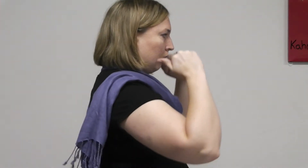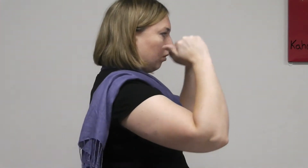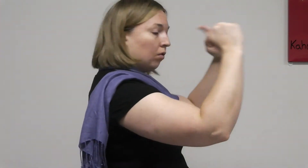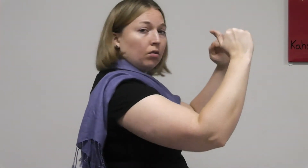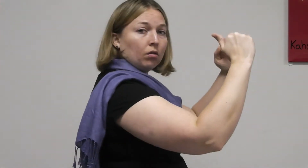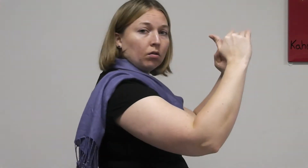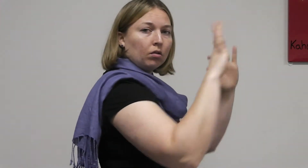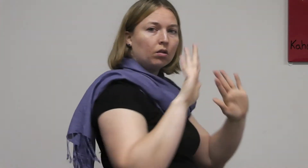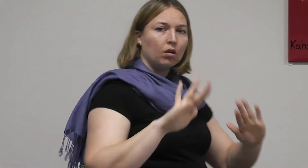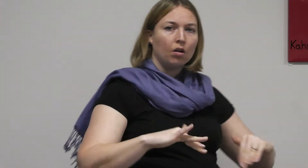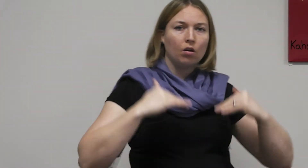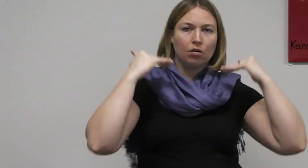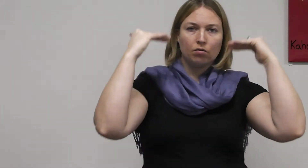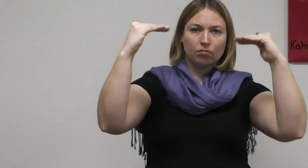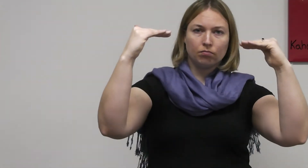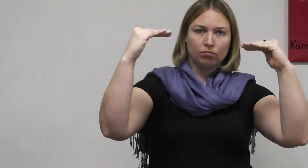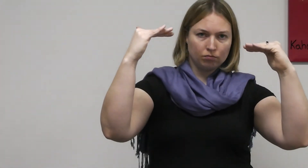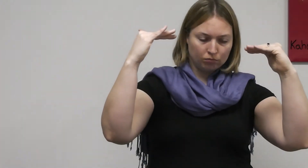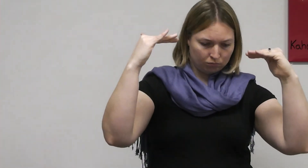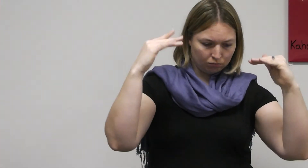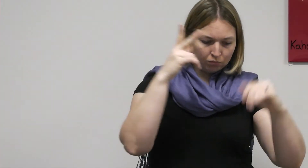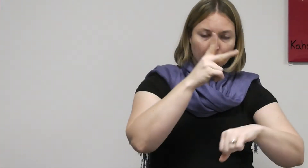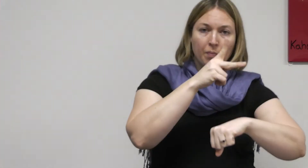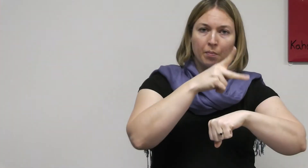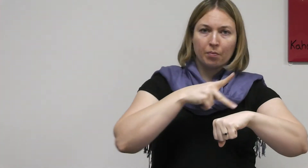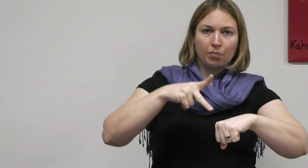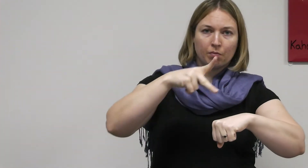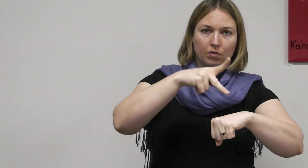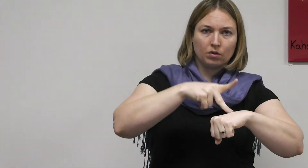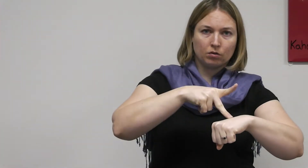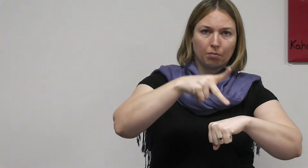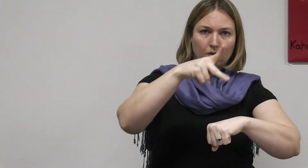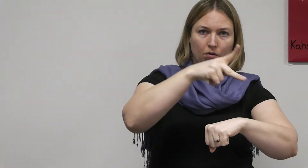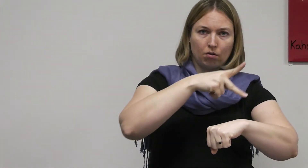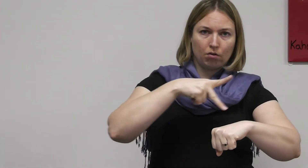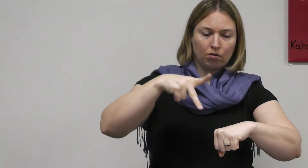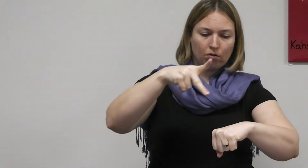PRINCIPAL